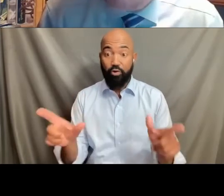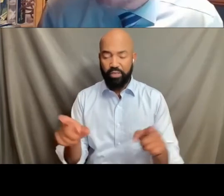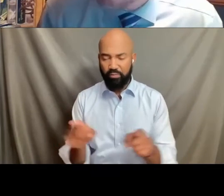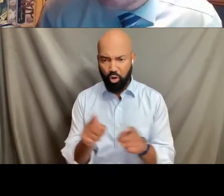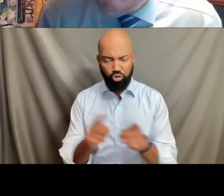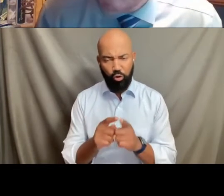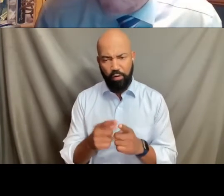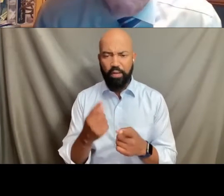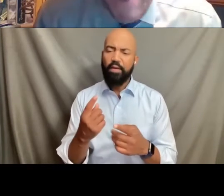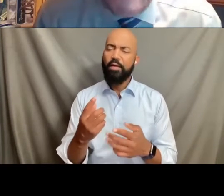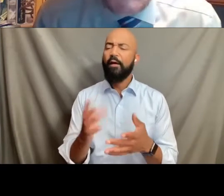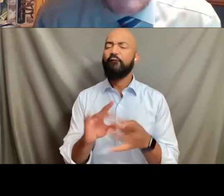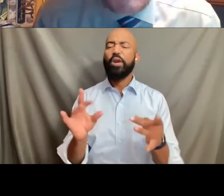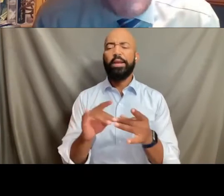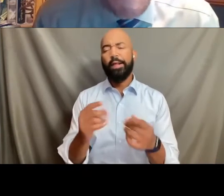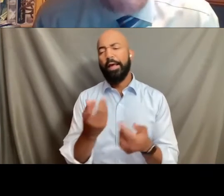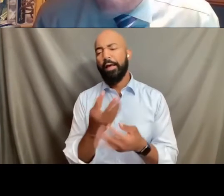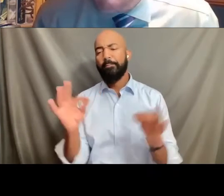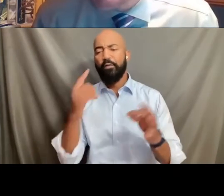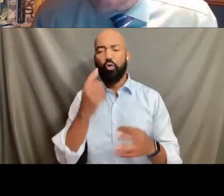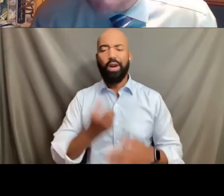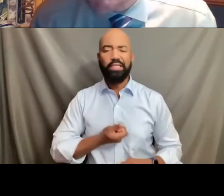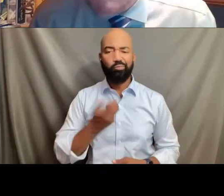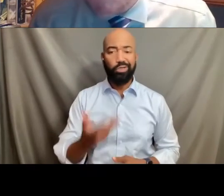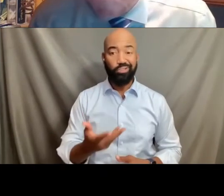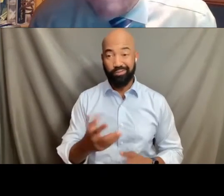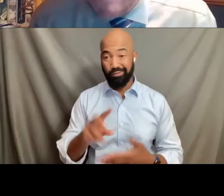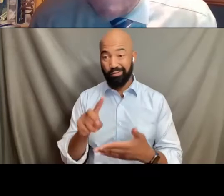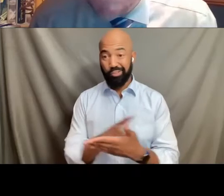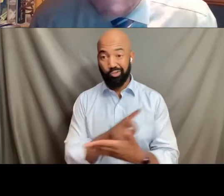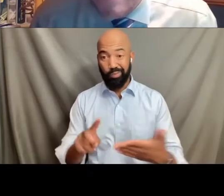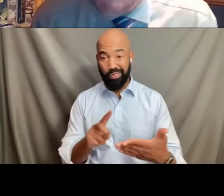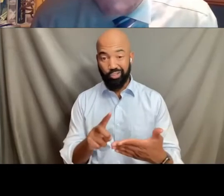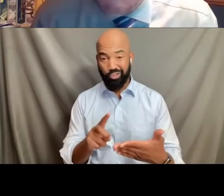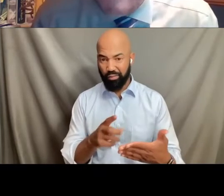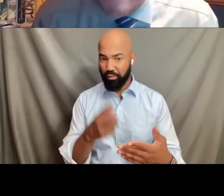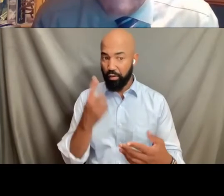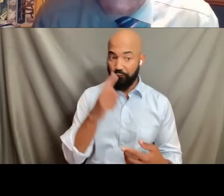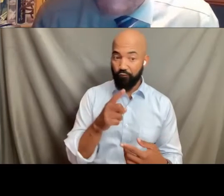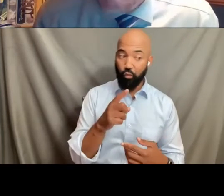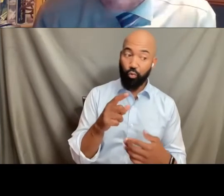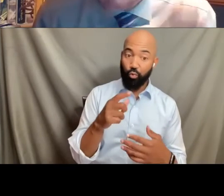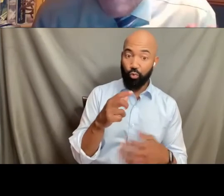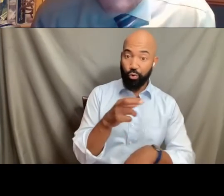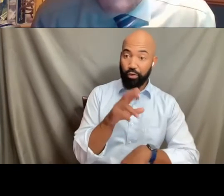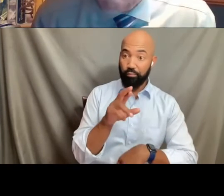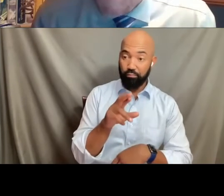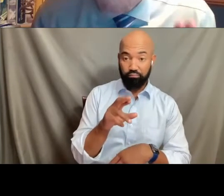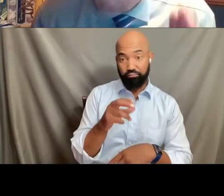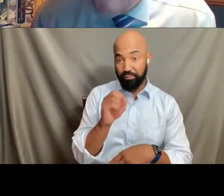to be free from discriminatory practices based upon sexual orientation and gender identity. They never decided it.